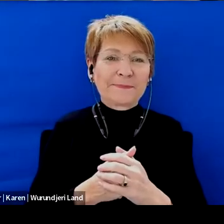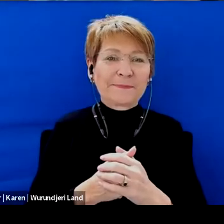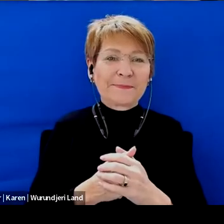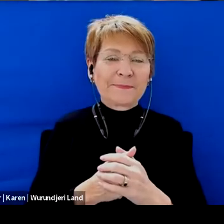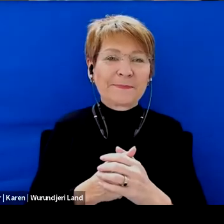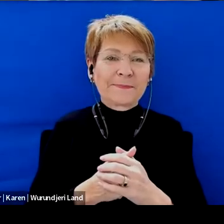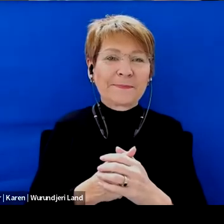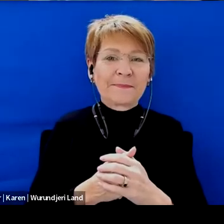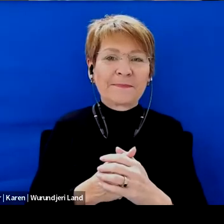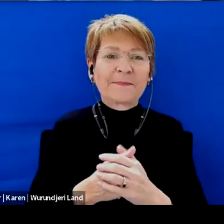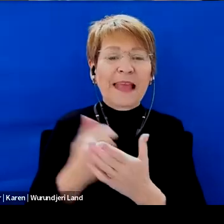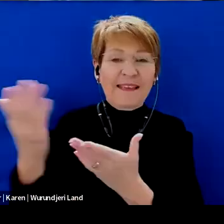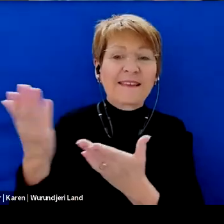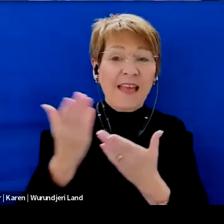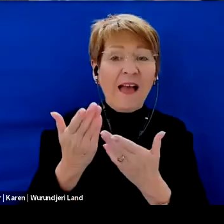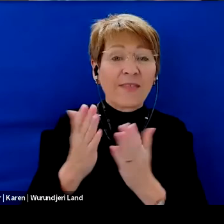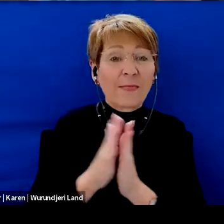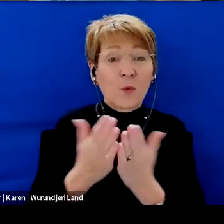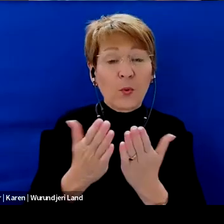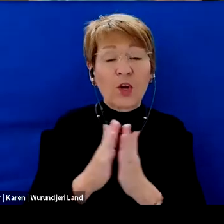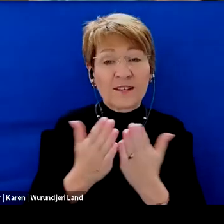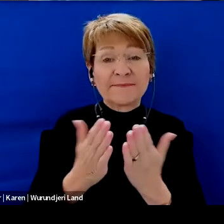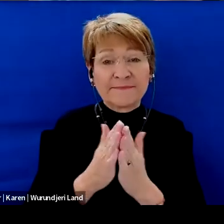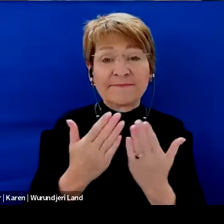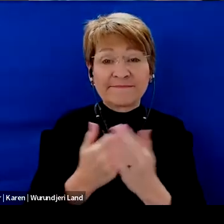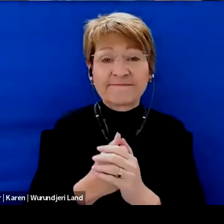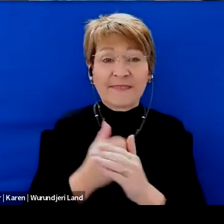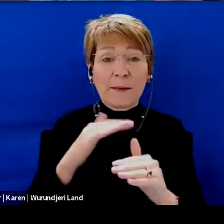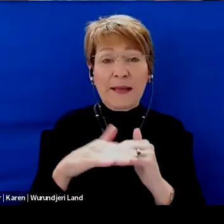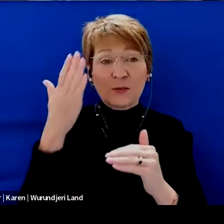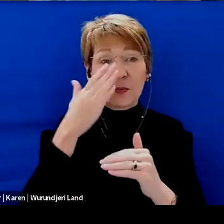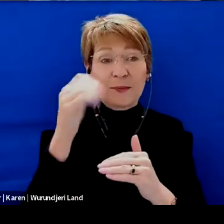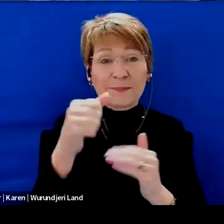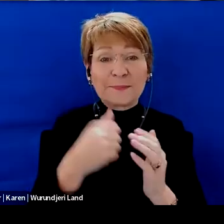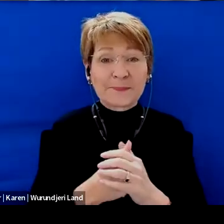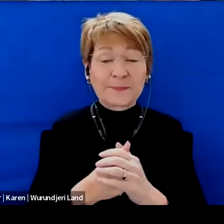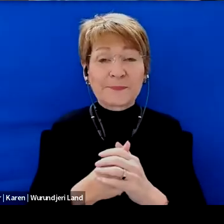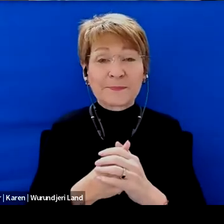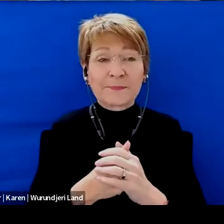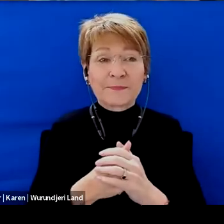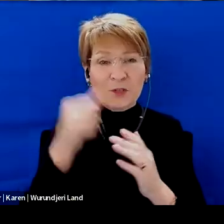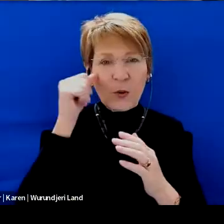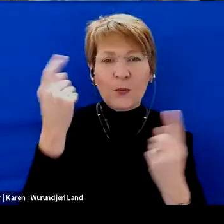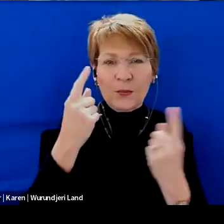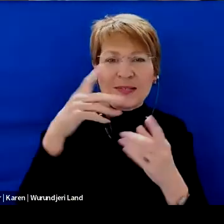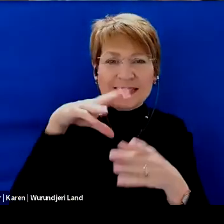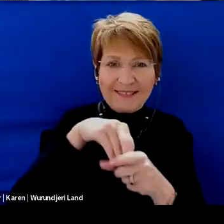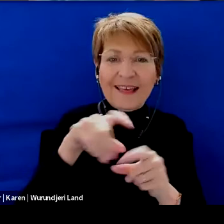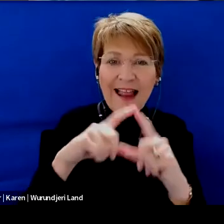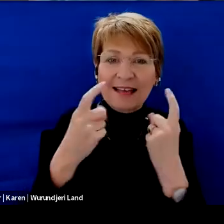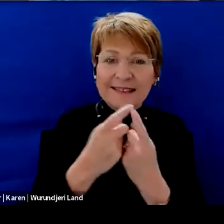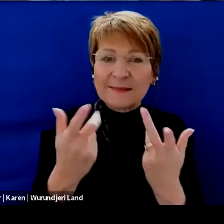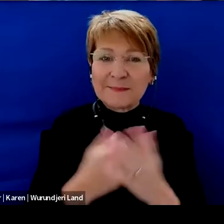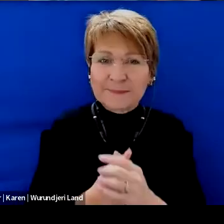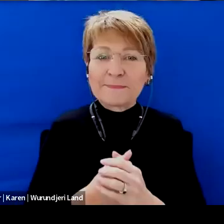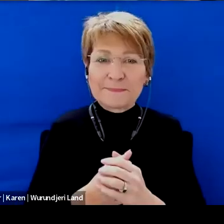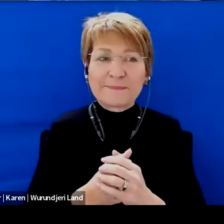Like, I gave you this because yeah, yeah, yeah, they gave me they spoke about school Yeah, he was gonna be in your class. Yeah. And he was going to be in my class.